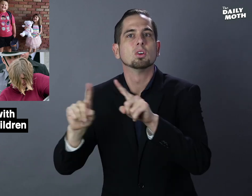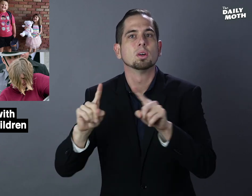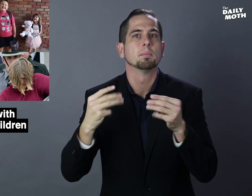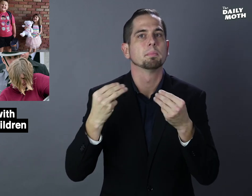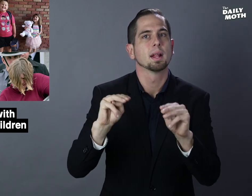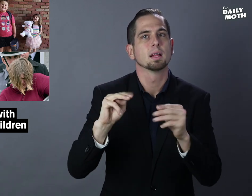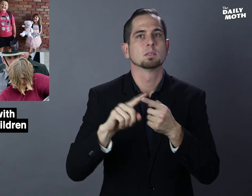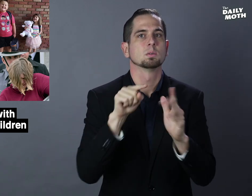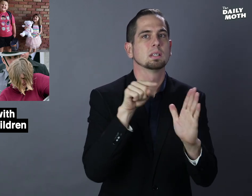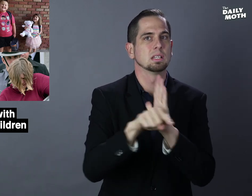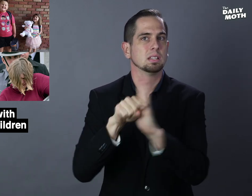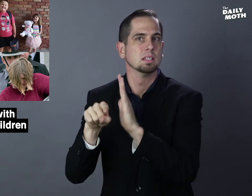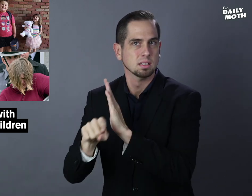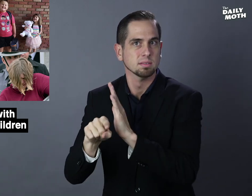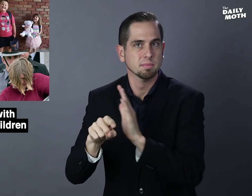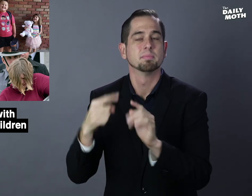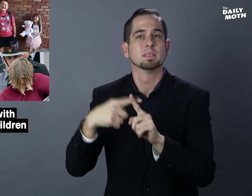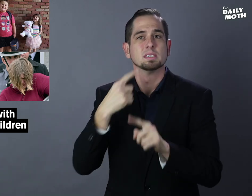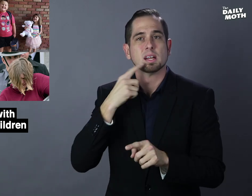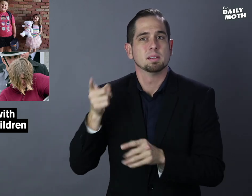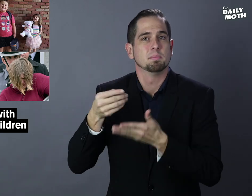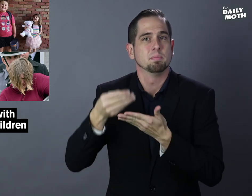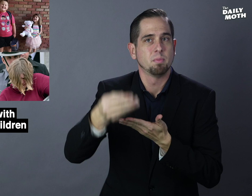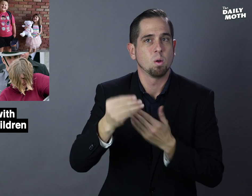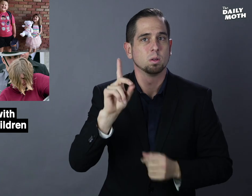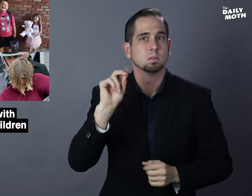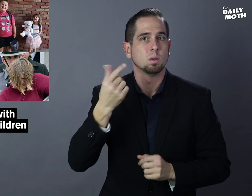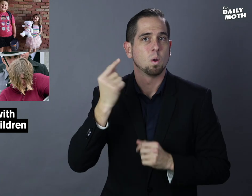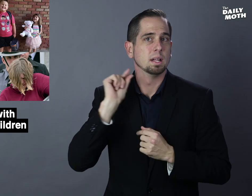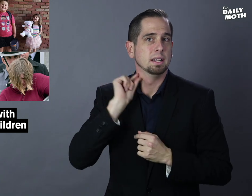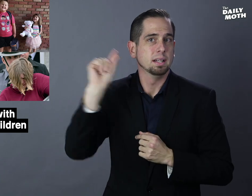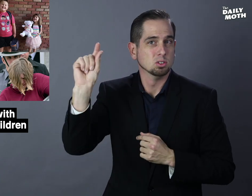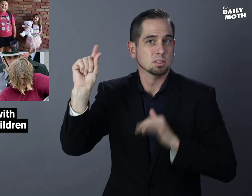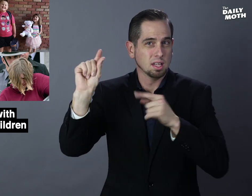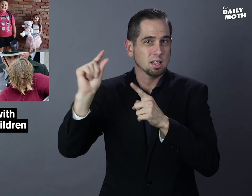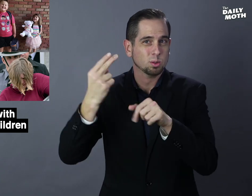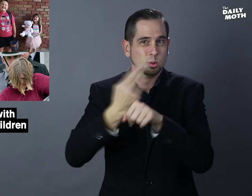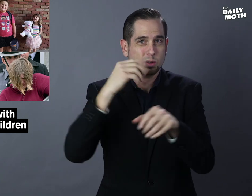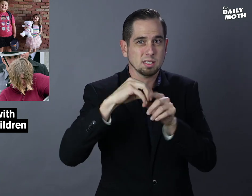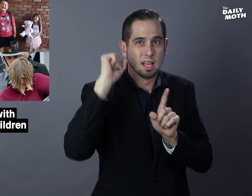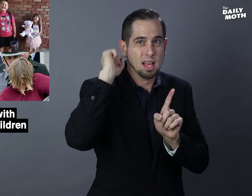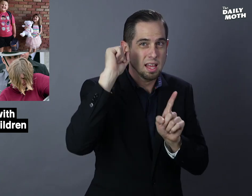methods of killing and purchased a dog leash that was used